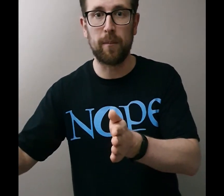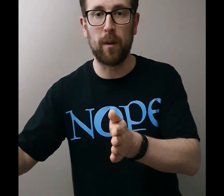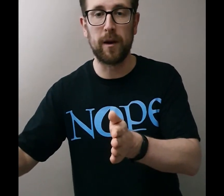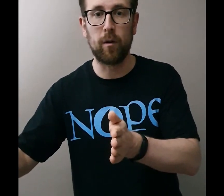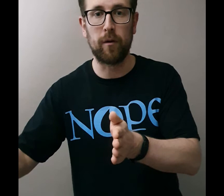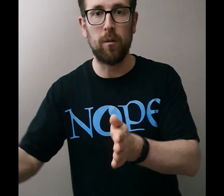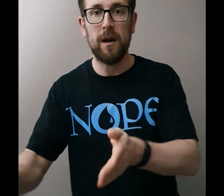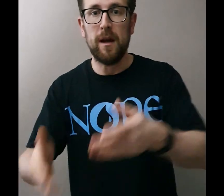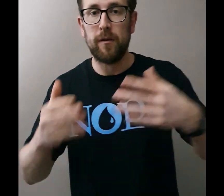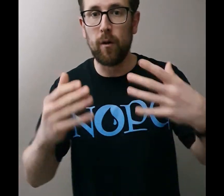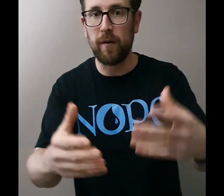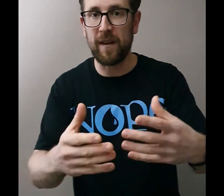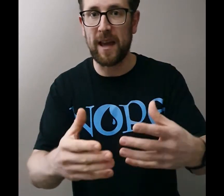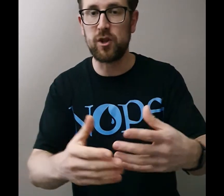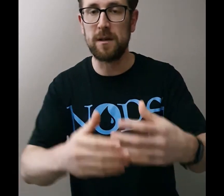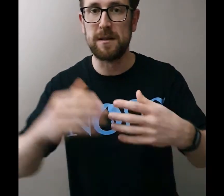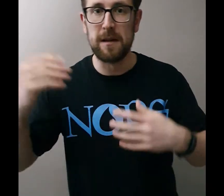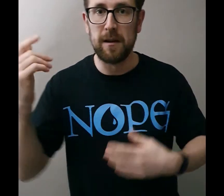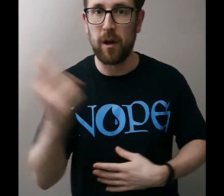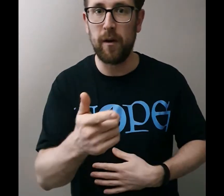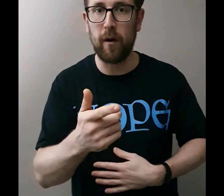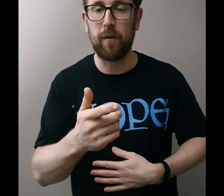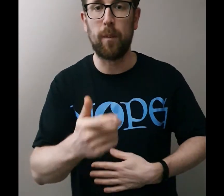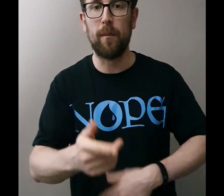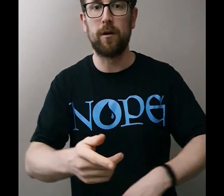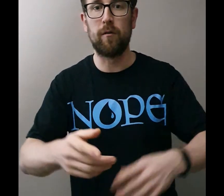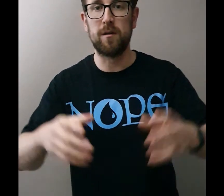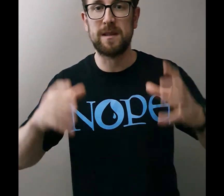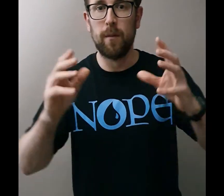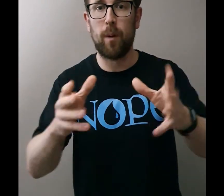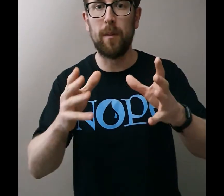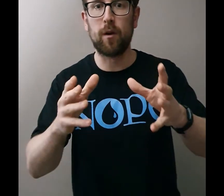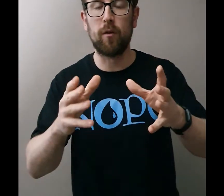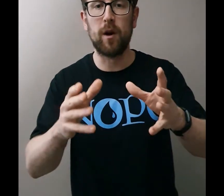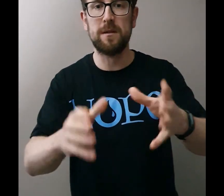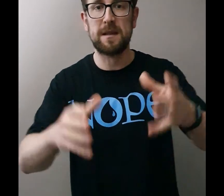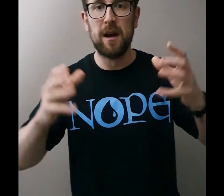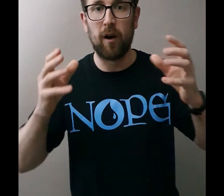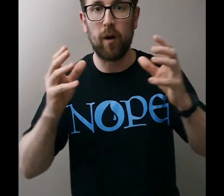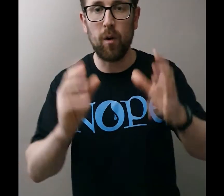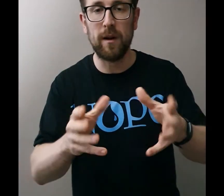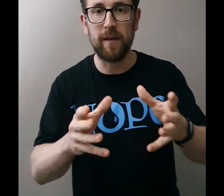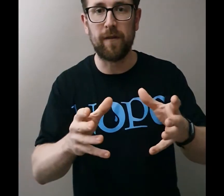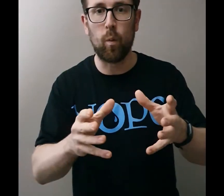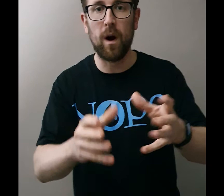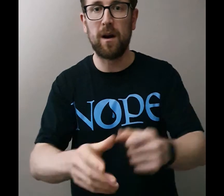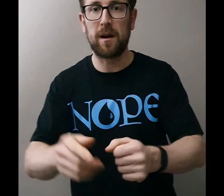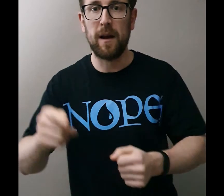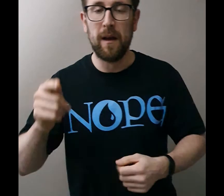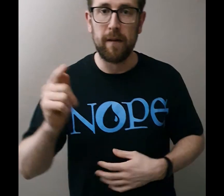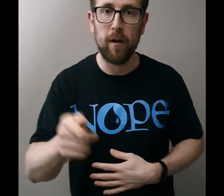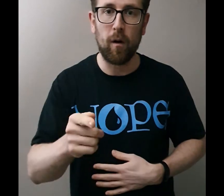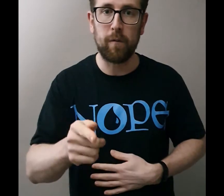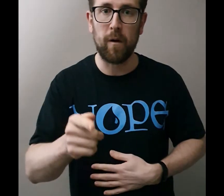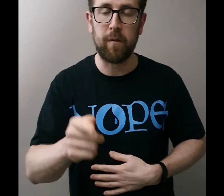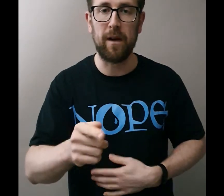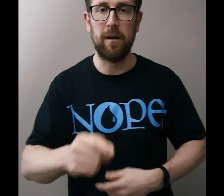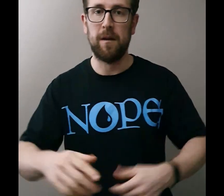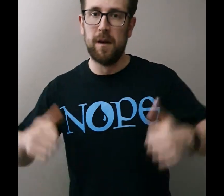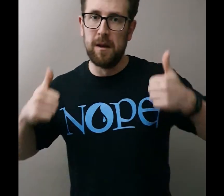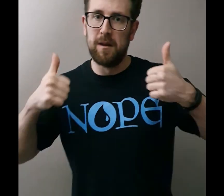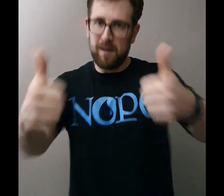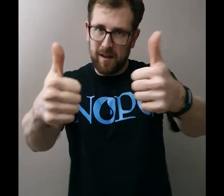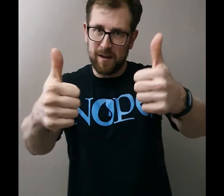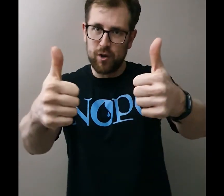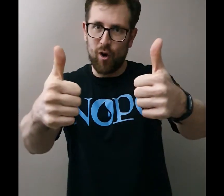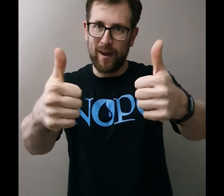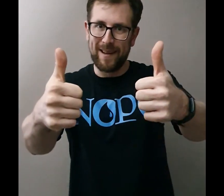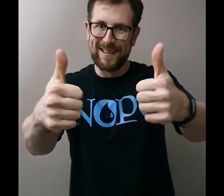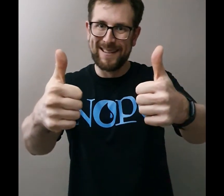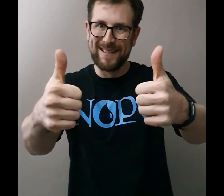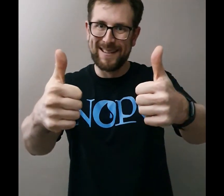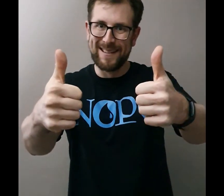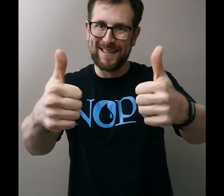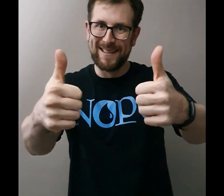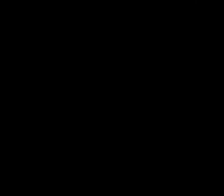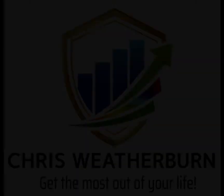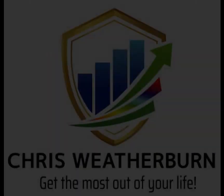Pomodoro notifications turn off for Pomodoros. Pomodoros are only for work not for fun, enjoy!